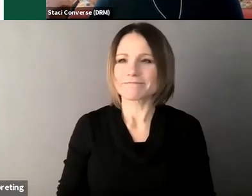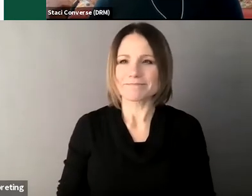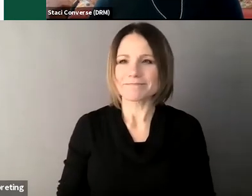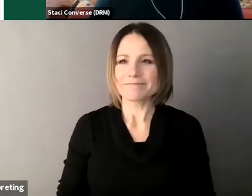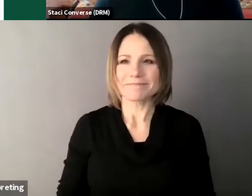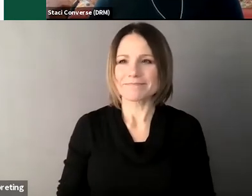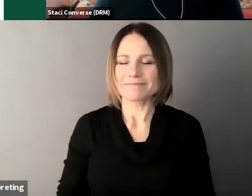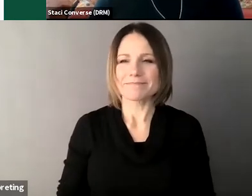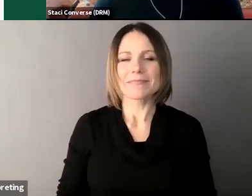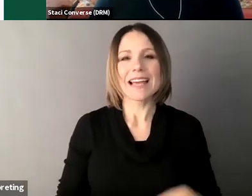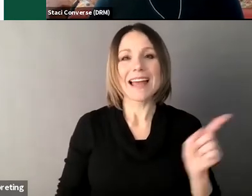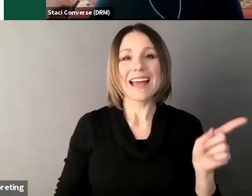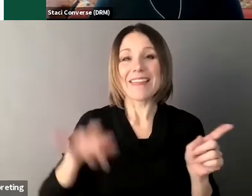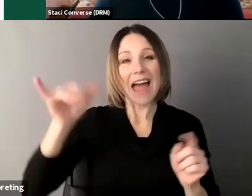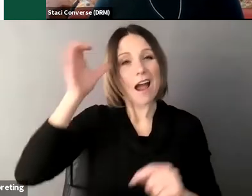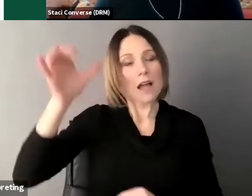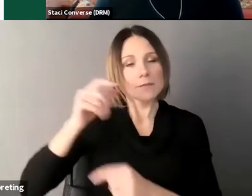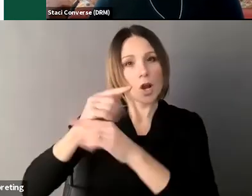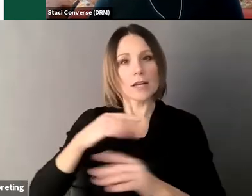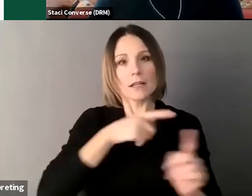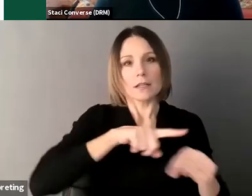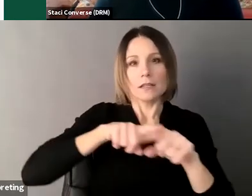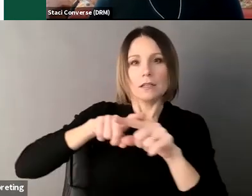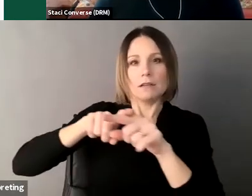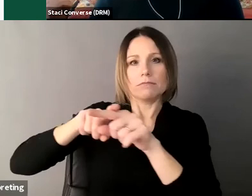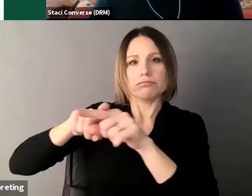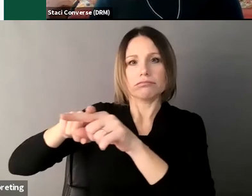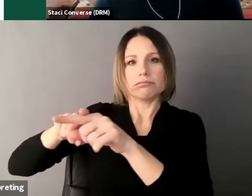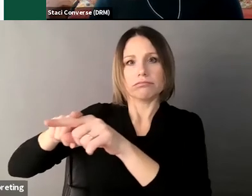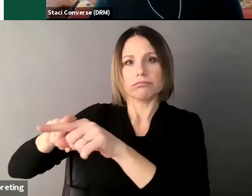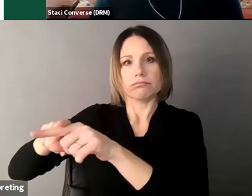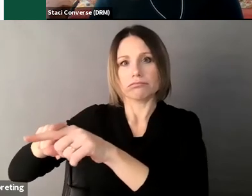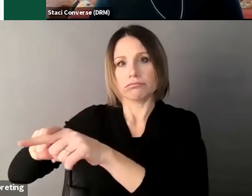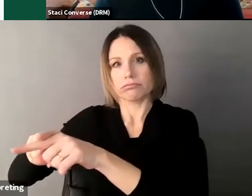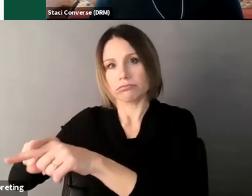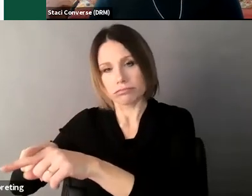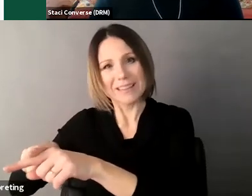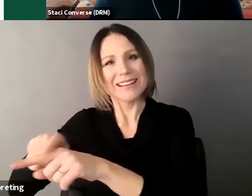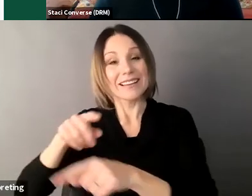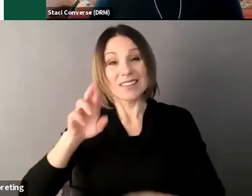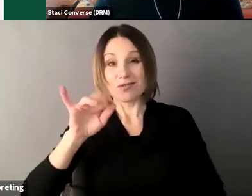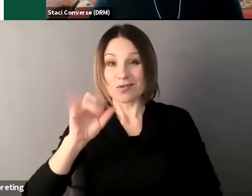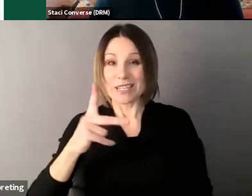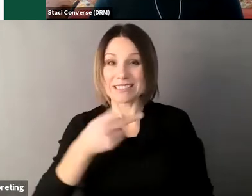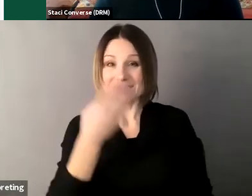some ways put people more at risk for example a high percentage of people receiving developmental